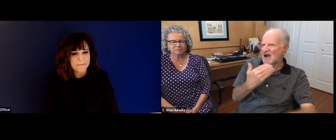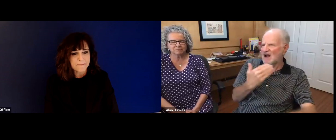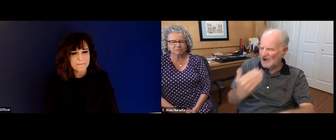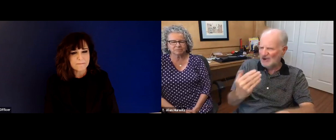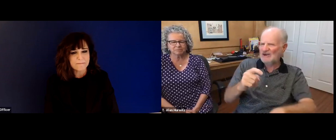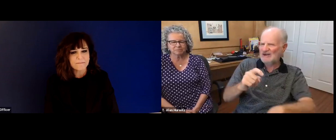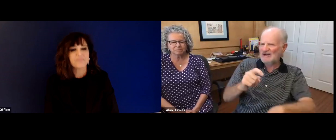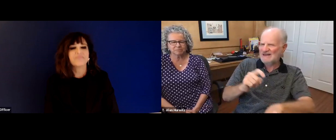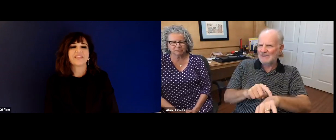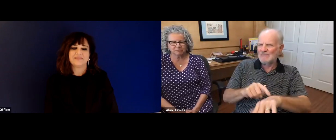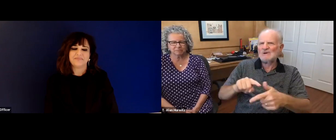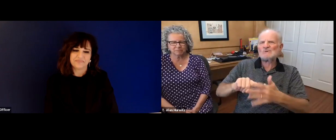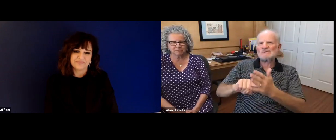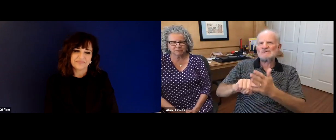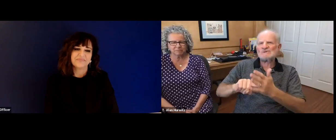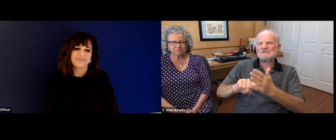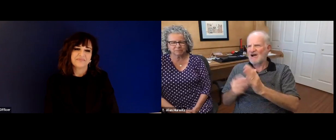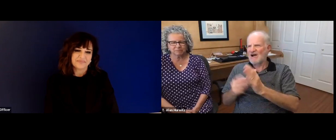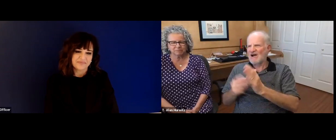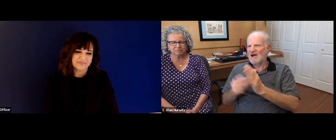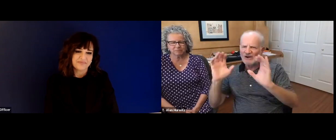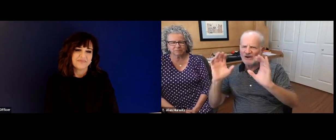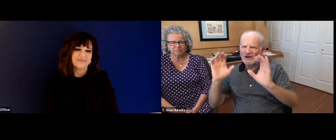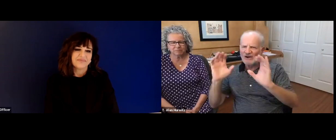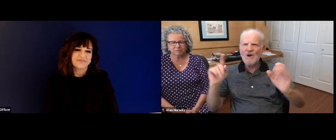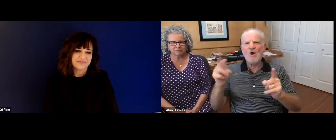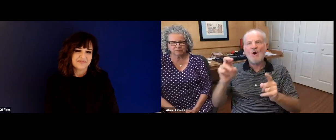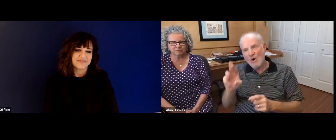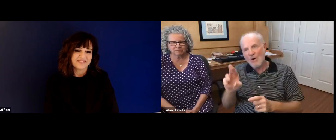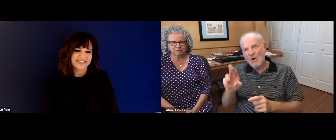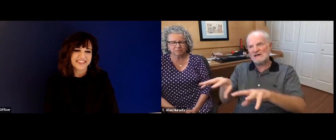look out in the world, when you might already be depressed.